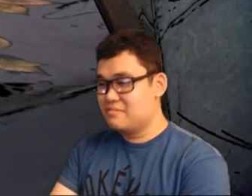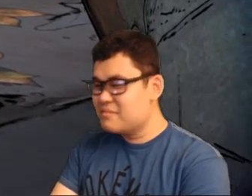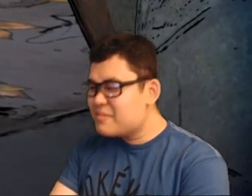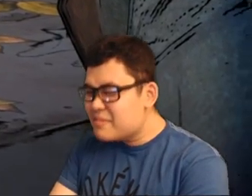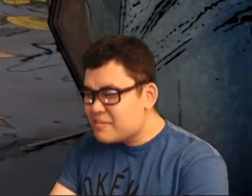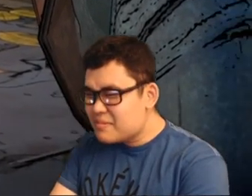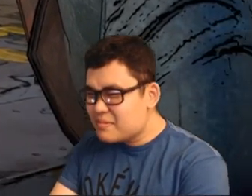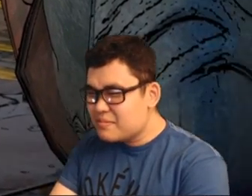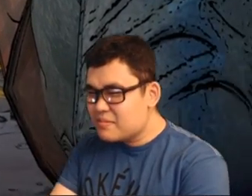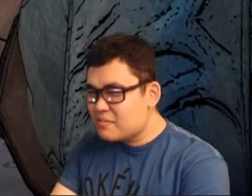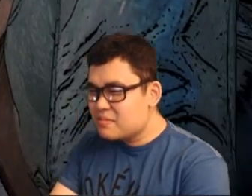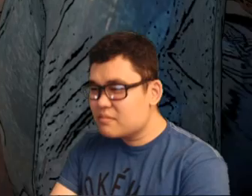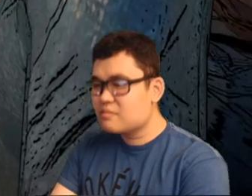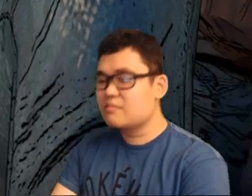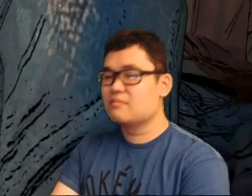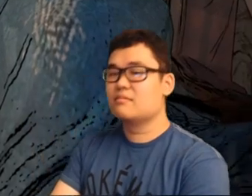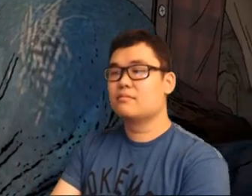🍷 (Trying to read the name on a beer can) 🍷